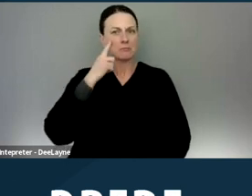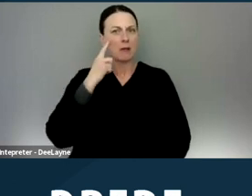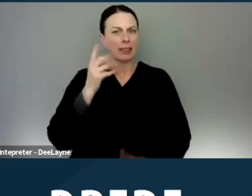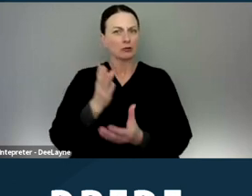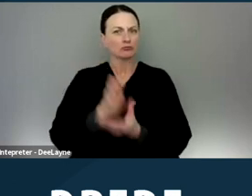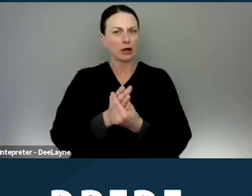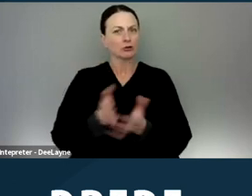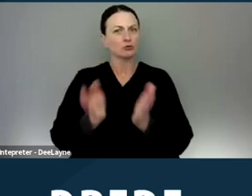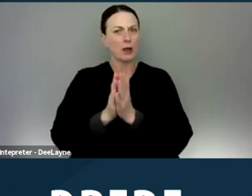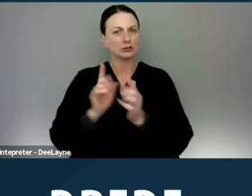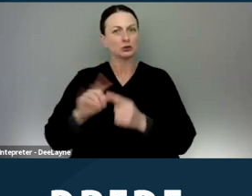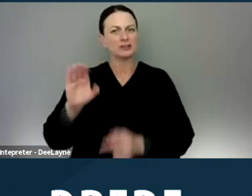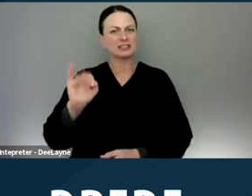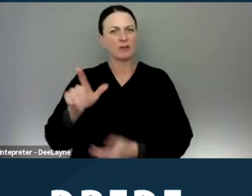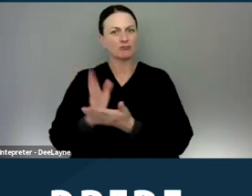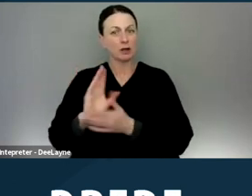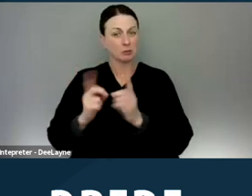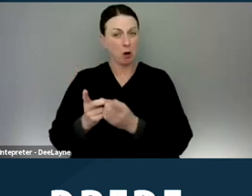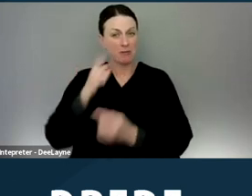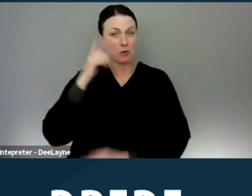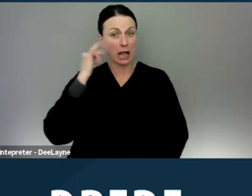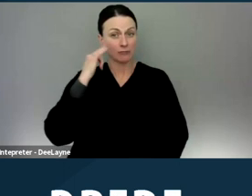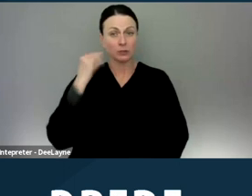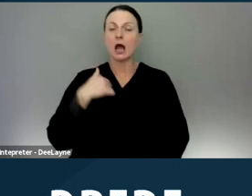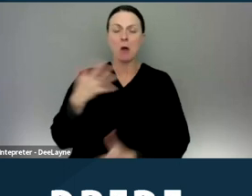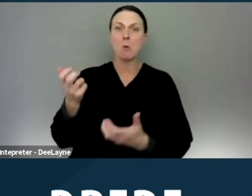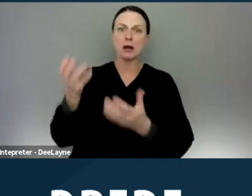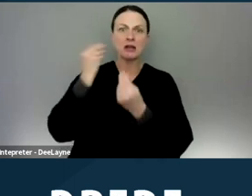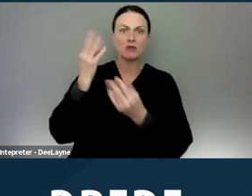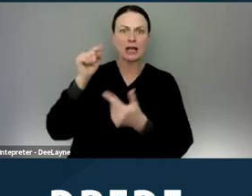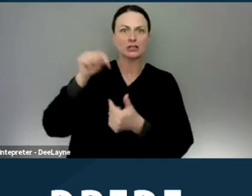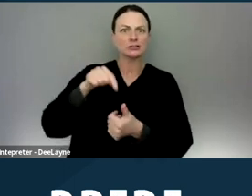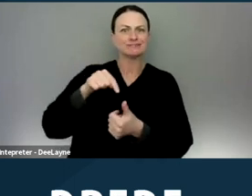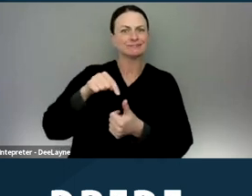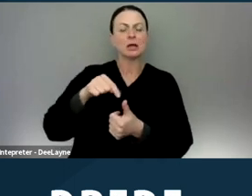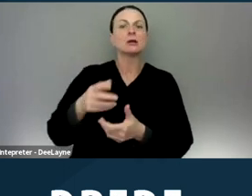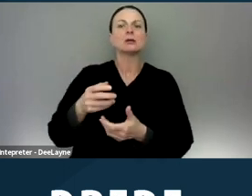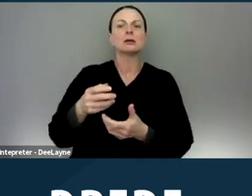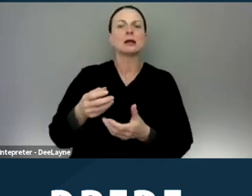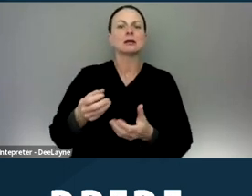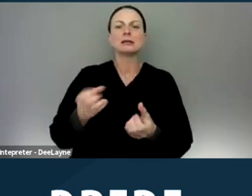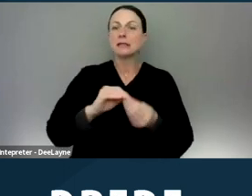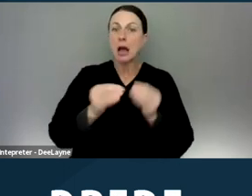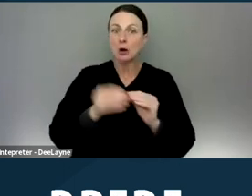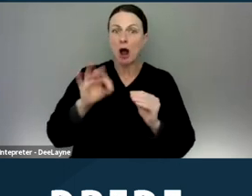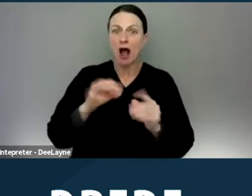of California to ask for information regarding the number of source of income complaints received